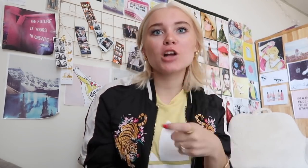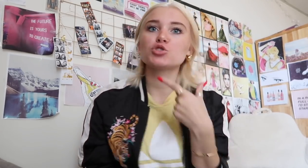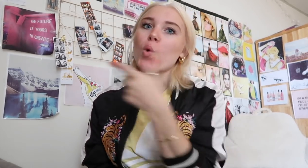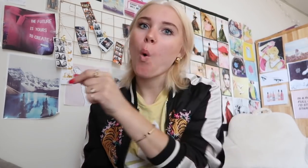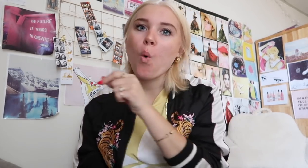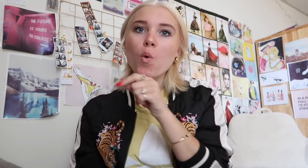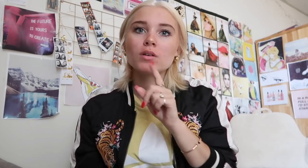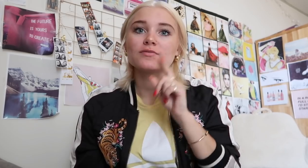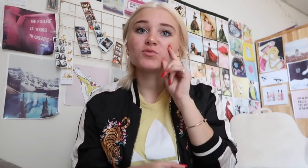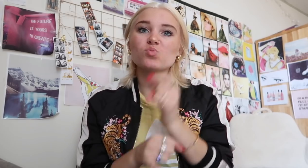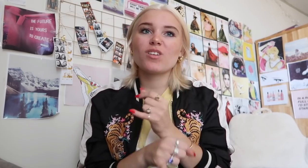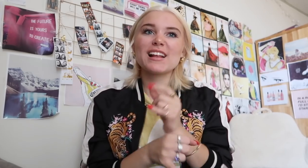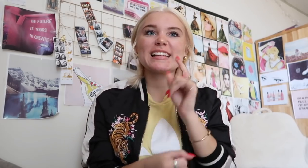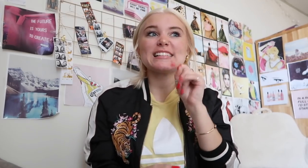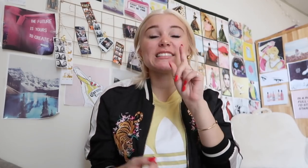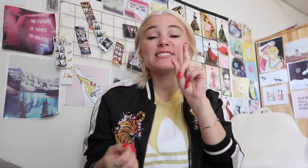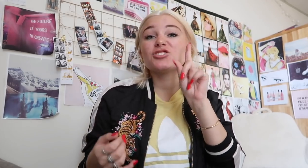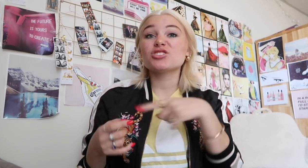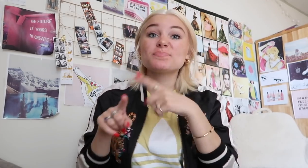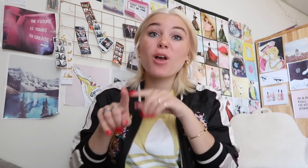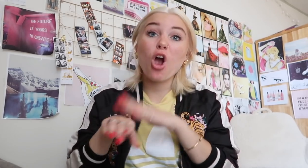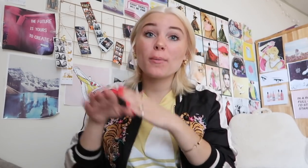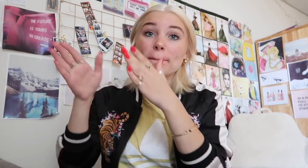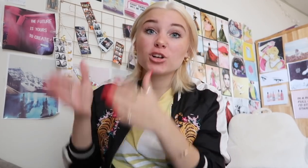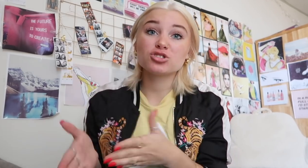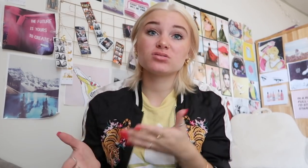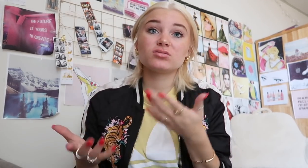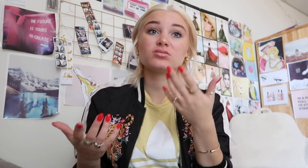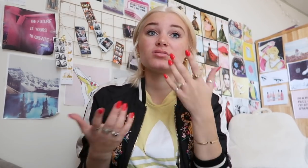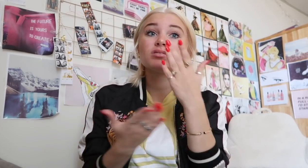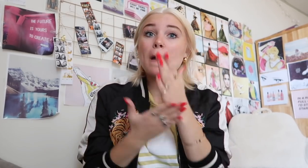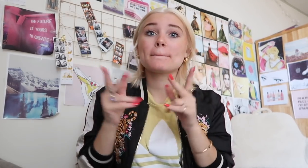or must go to deaf school it is just depends on individual really